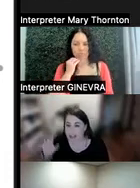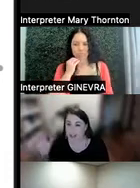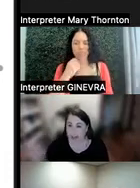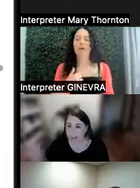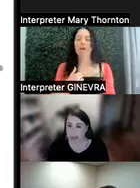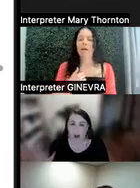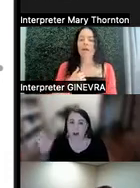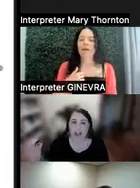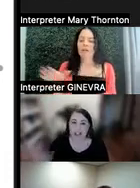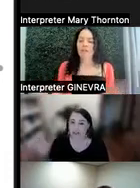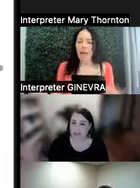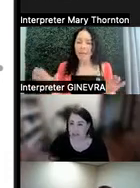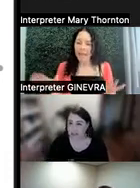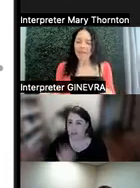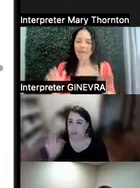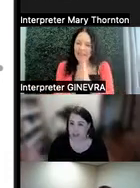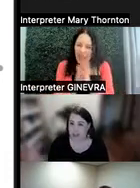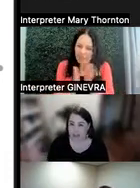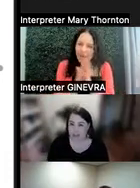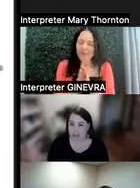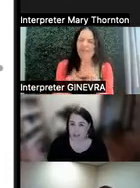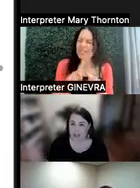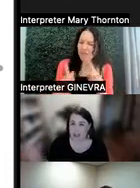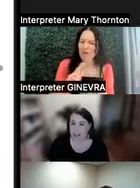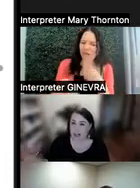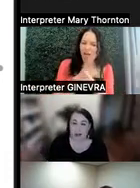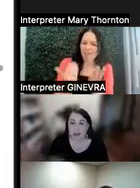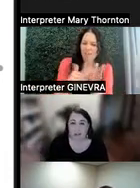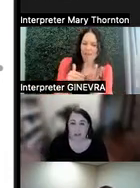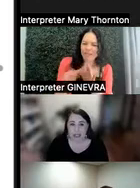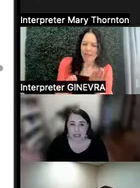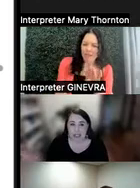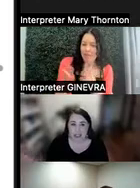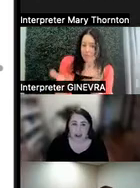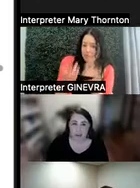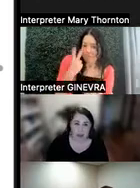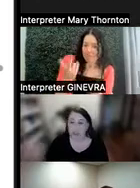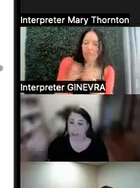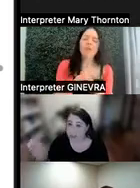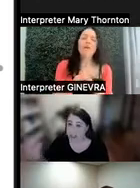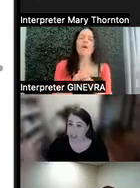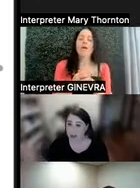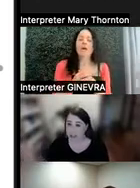clapping, all kinds of different, repetitive behaviors. We also may see things that are a little bit unexpected,